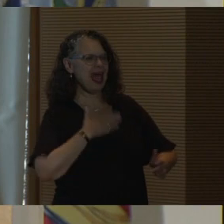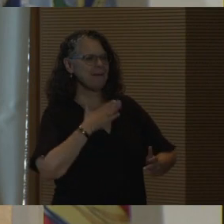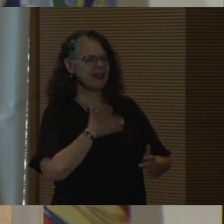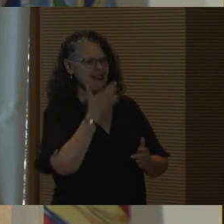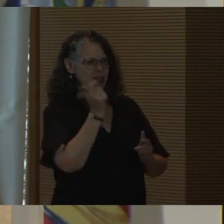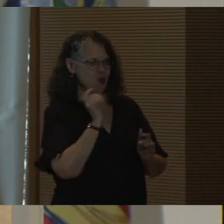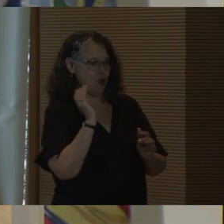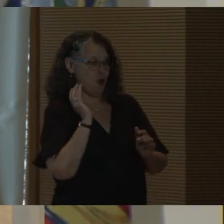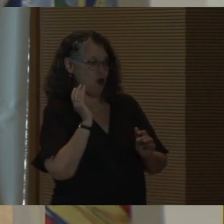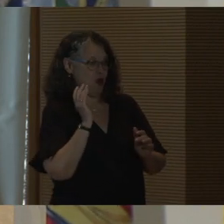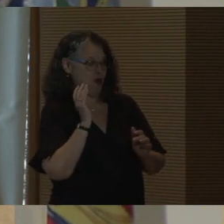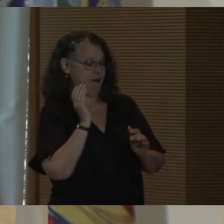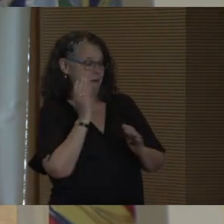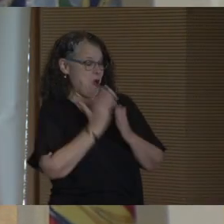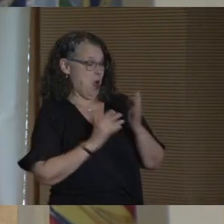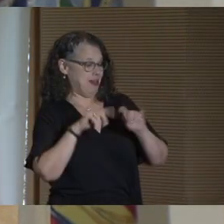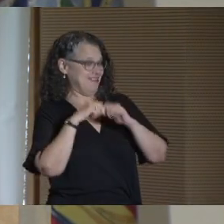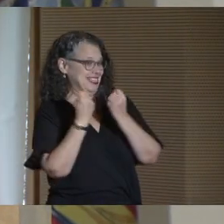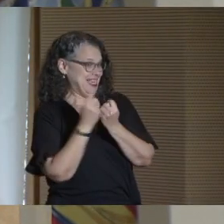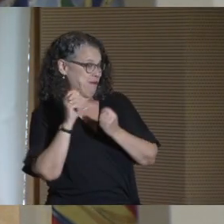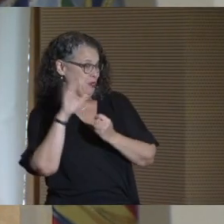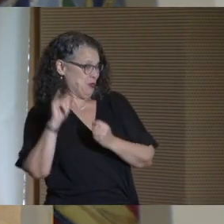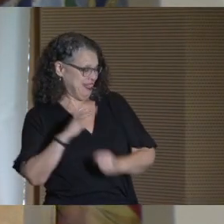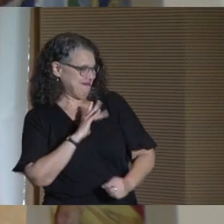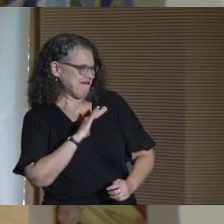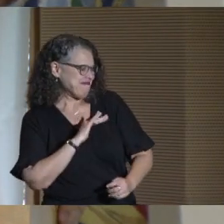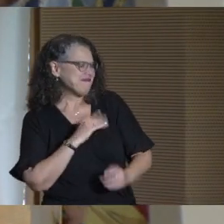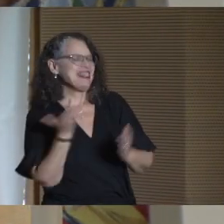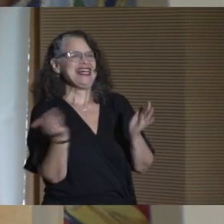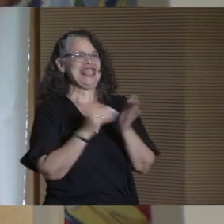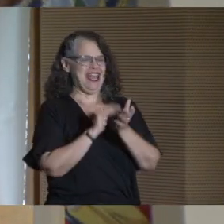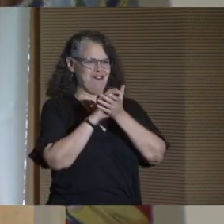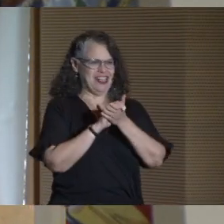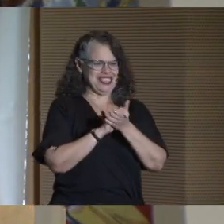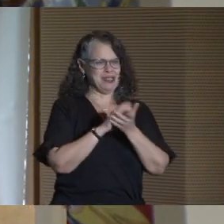you are our side, you're part of Team CUNY. So, again, congratulations, Gesy,